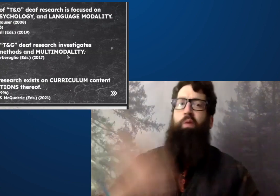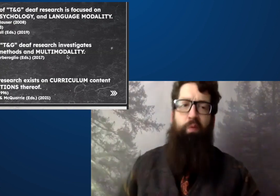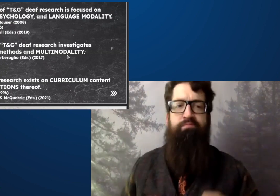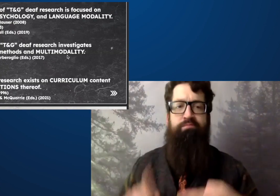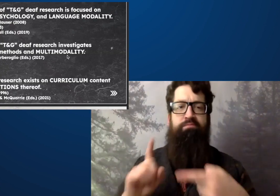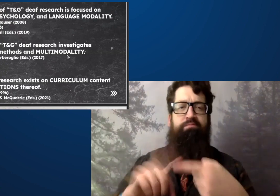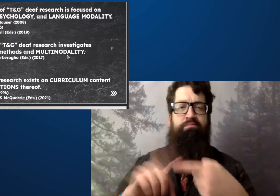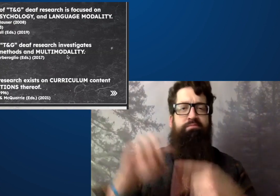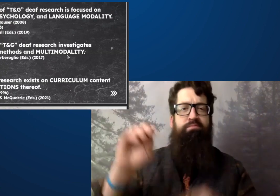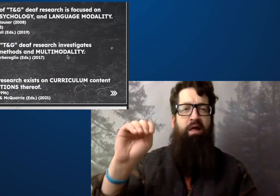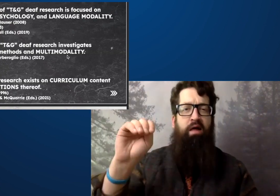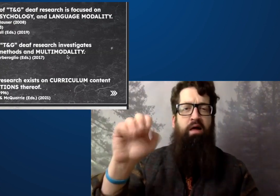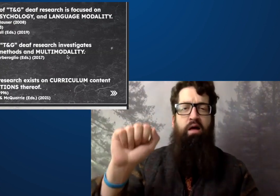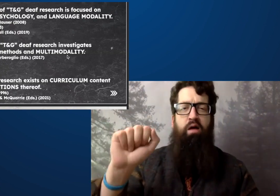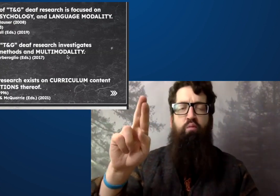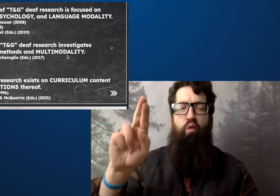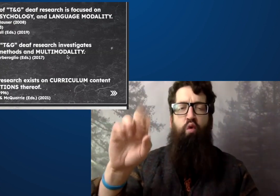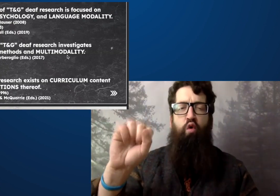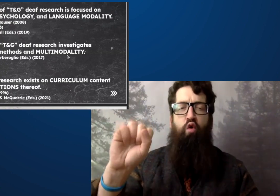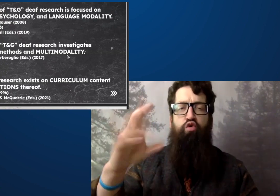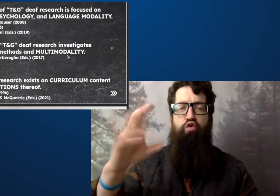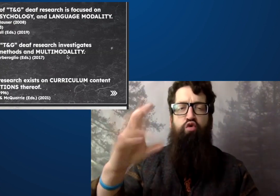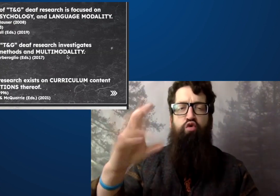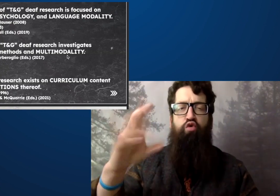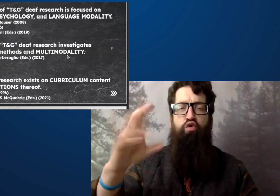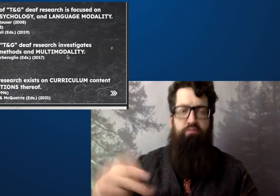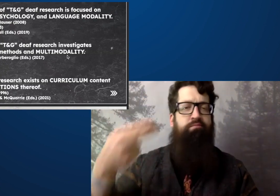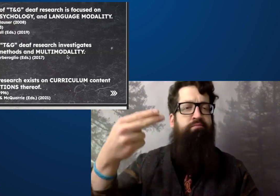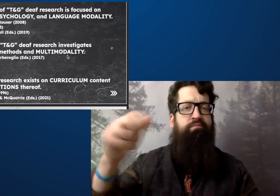And then these three researchers are quite well known.